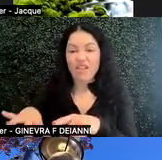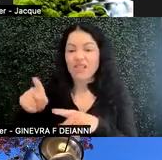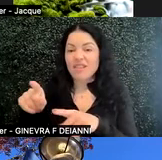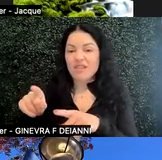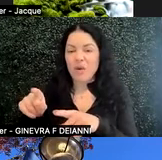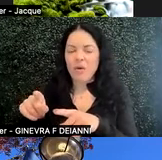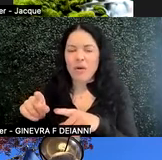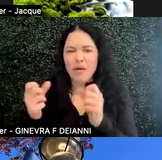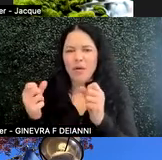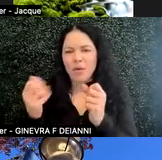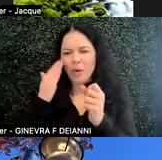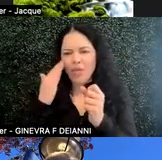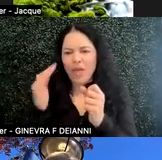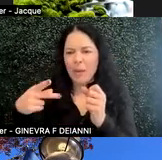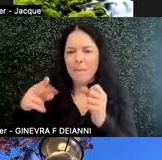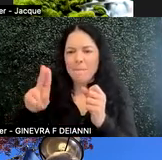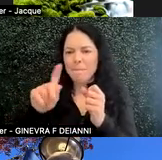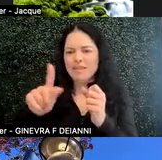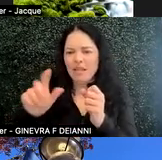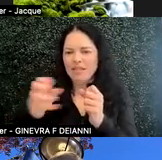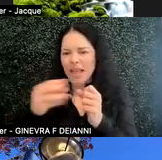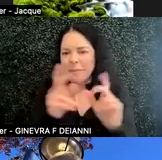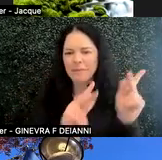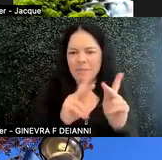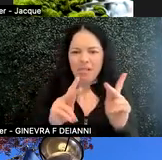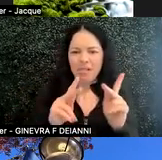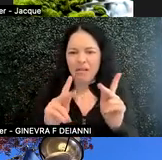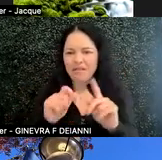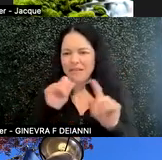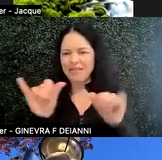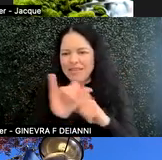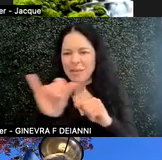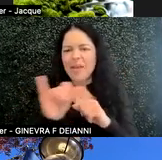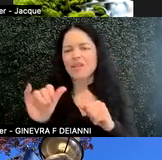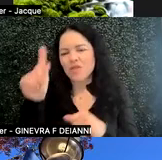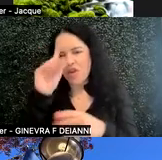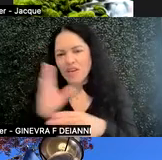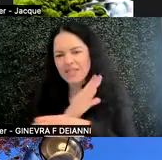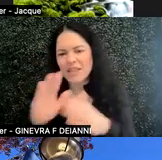And so the community at large has asked people not to use that puzzle piece.